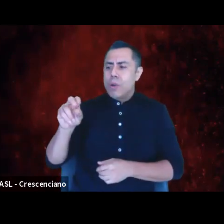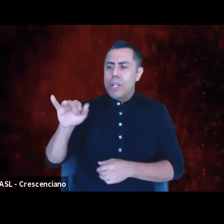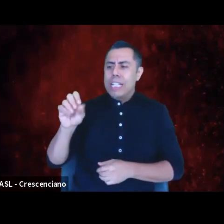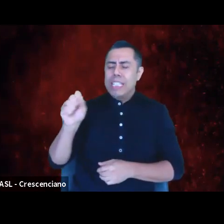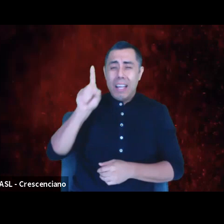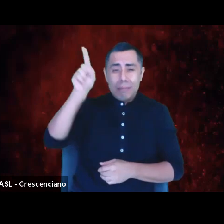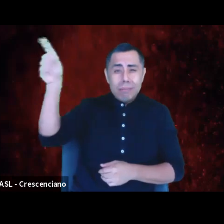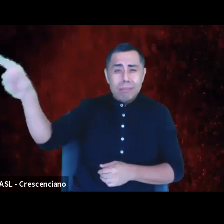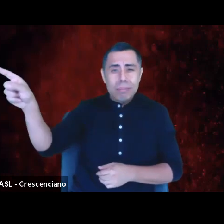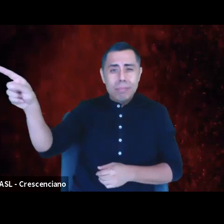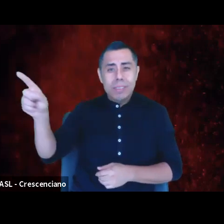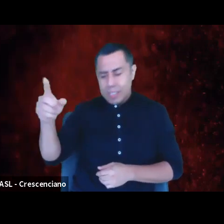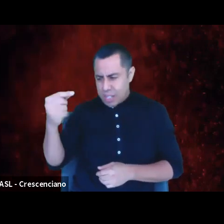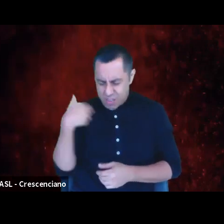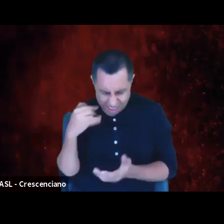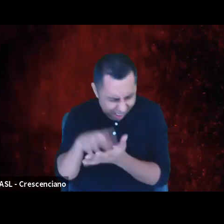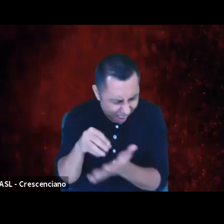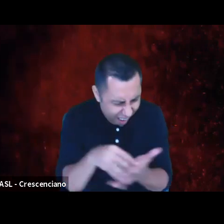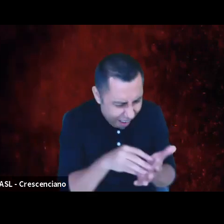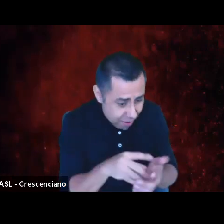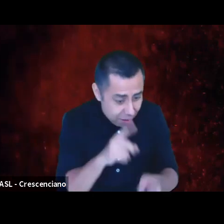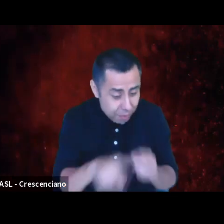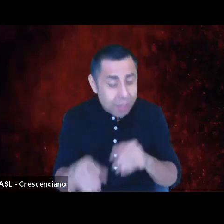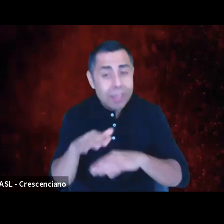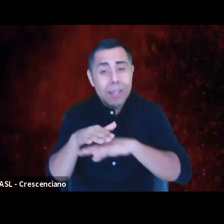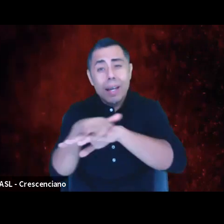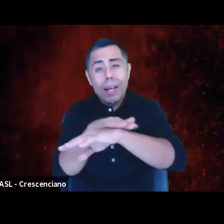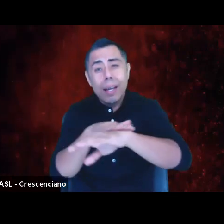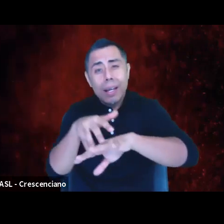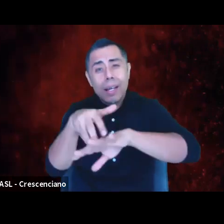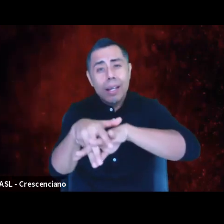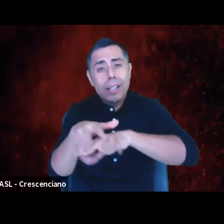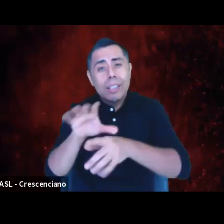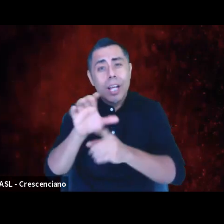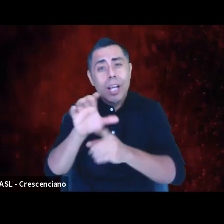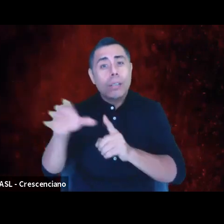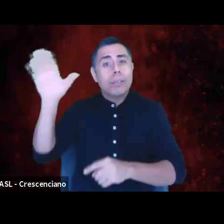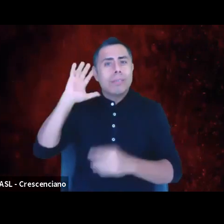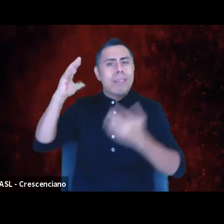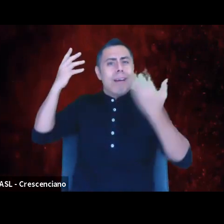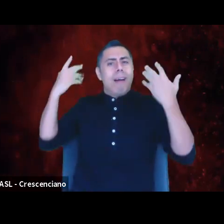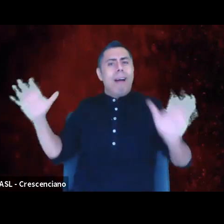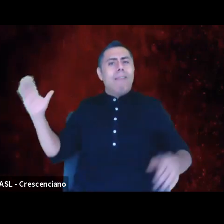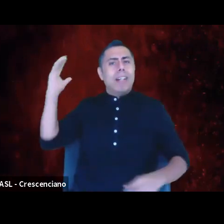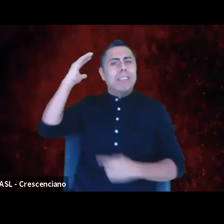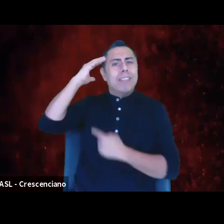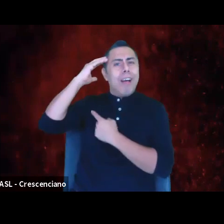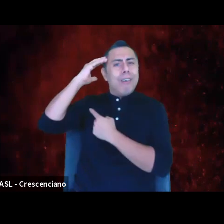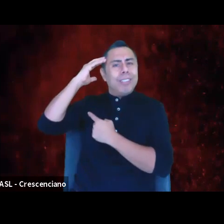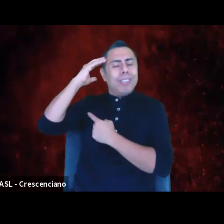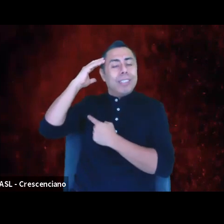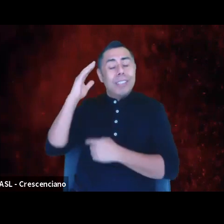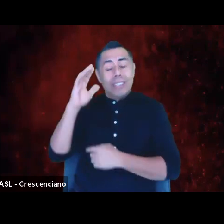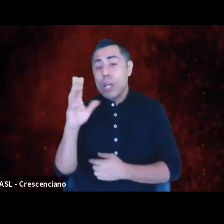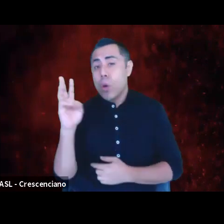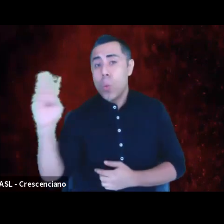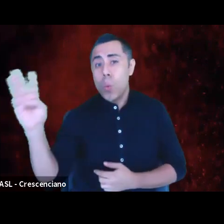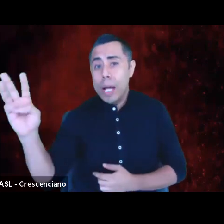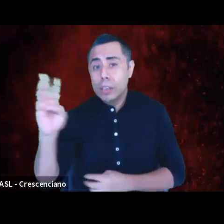around the globe already knew beyond a shadow of a doubt. The Western world used its scientific method, the method it trusts above all else,